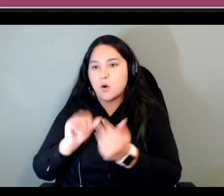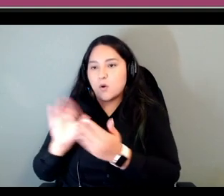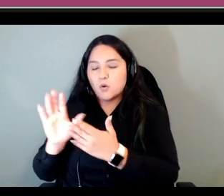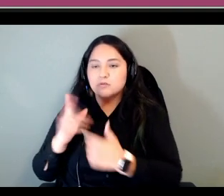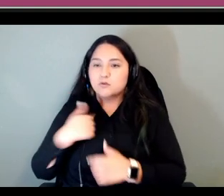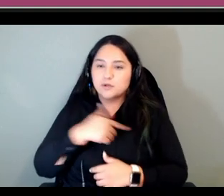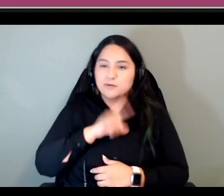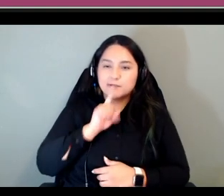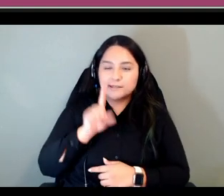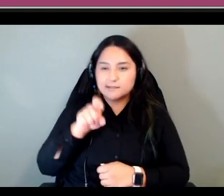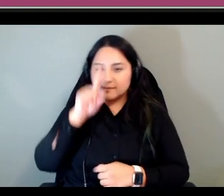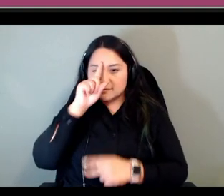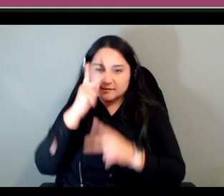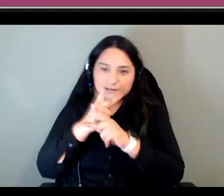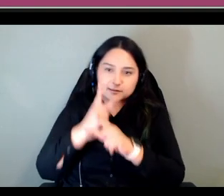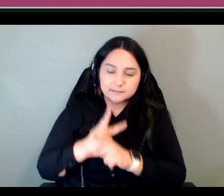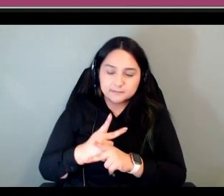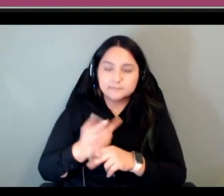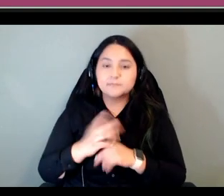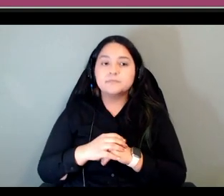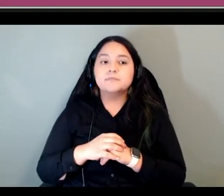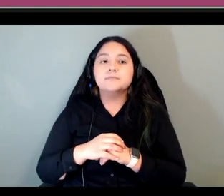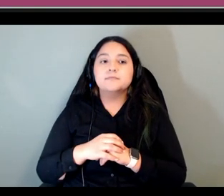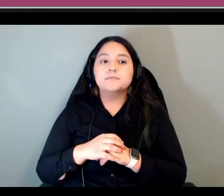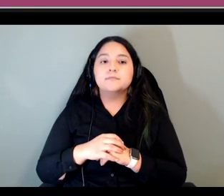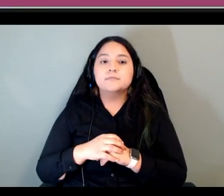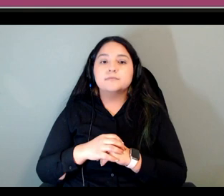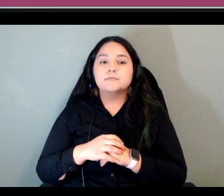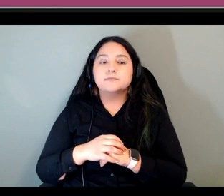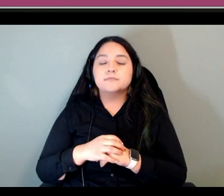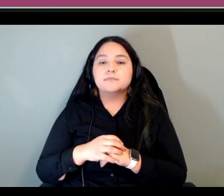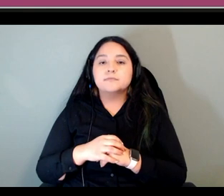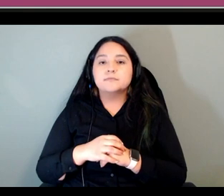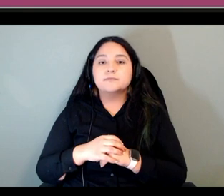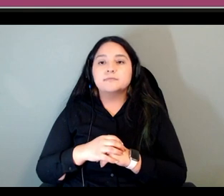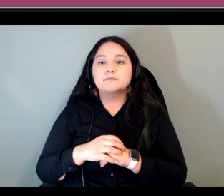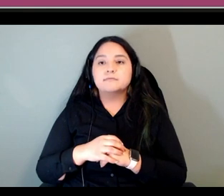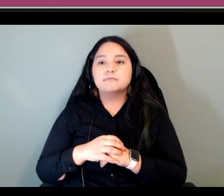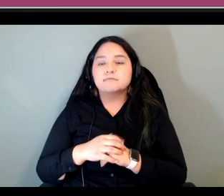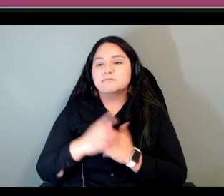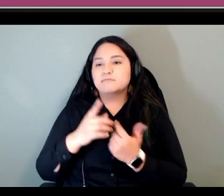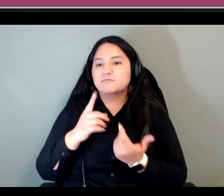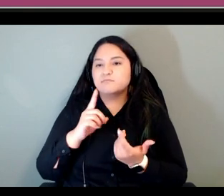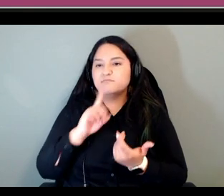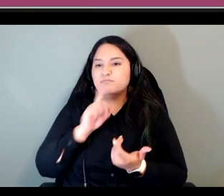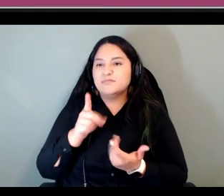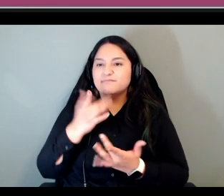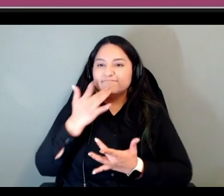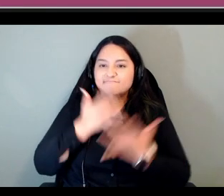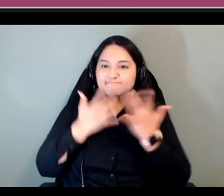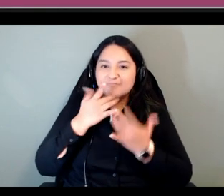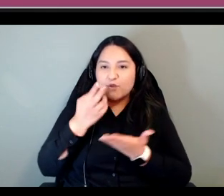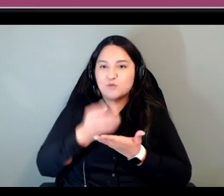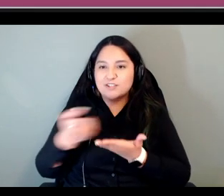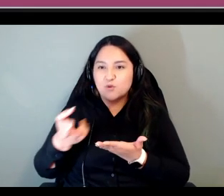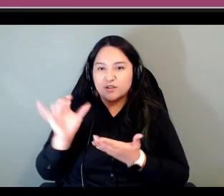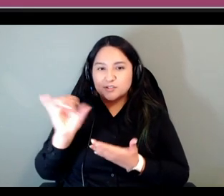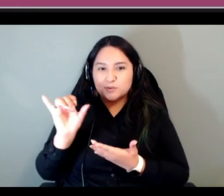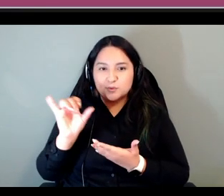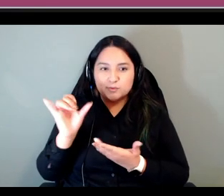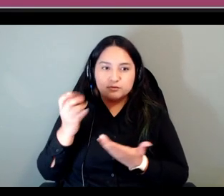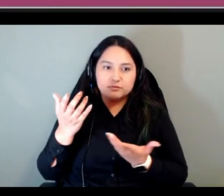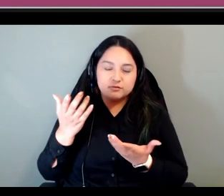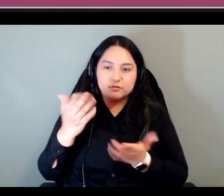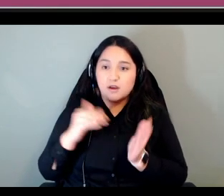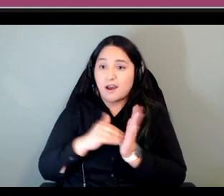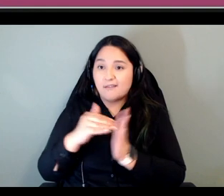um and um you know there is a lack of resources for machiff so there were times where we were